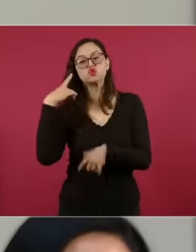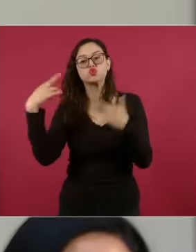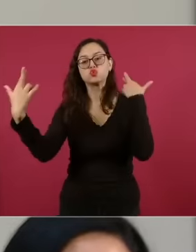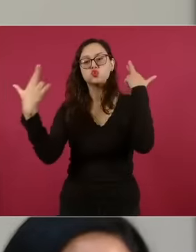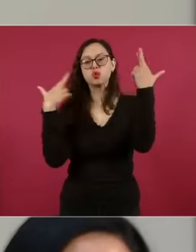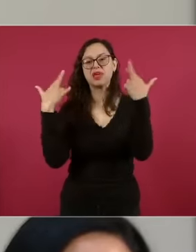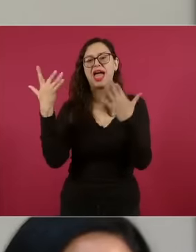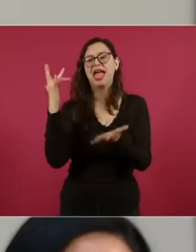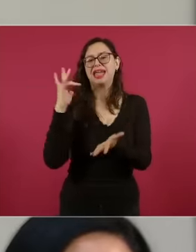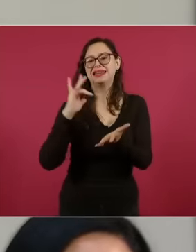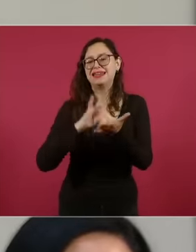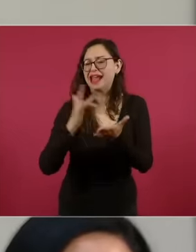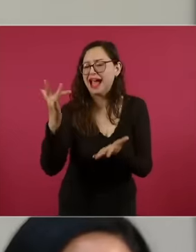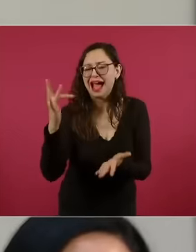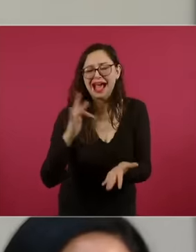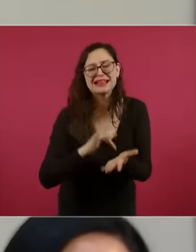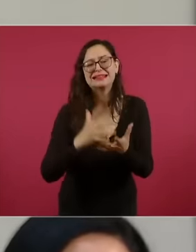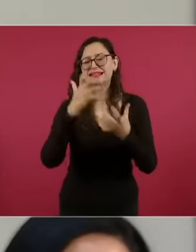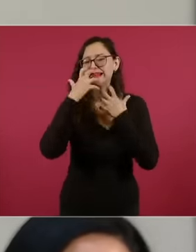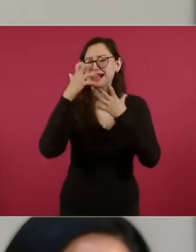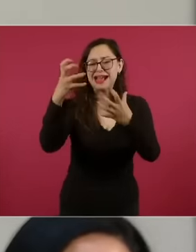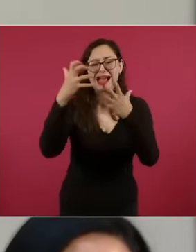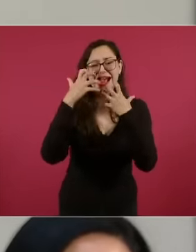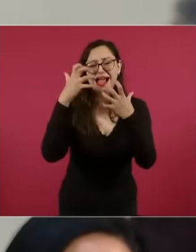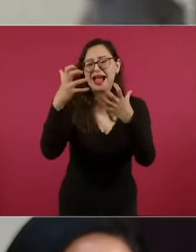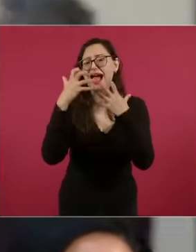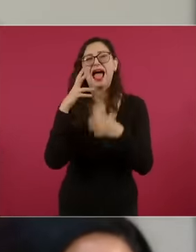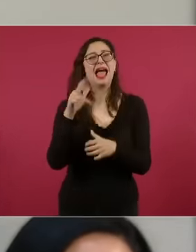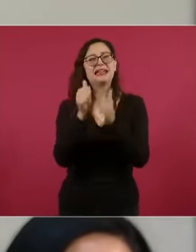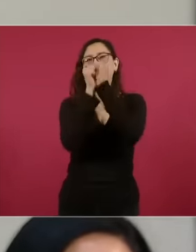signs of affection towards his person but it is being recorded at this moment that